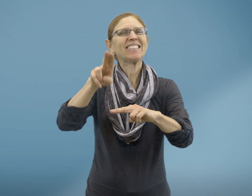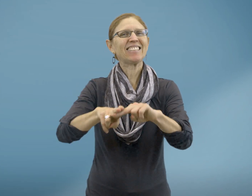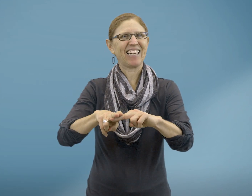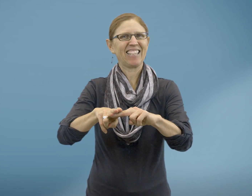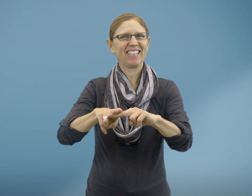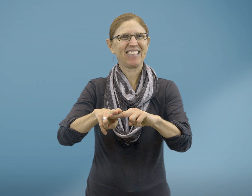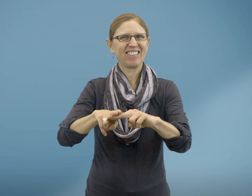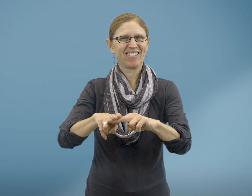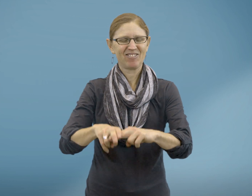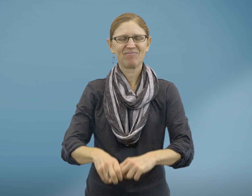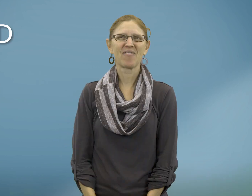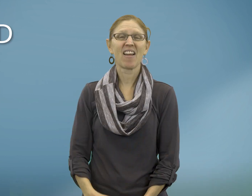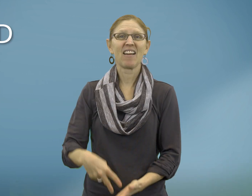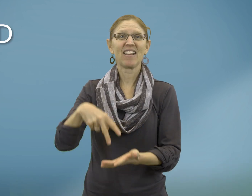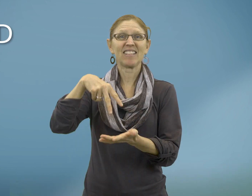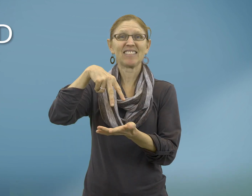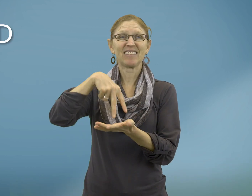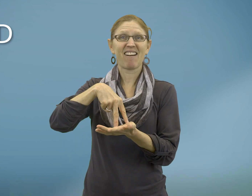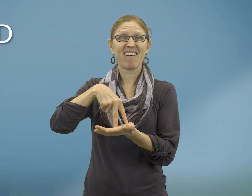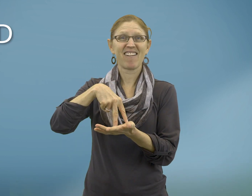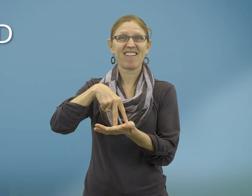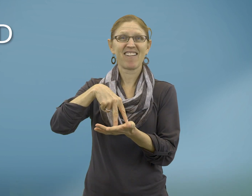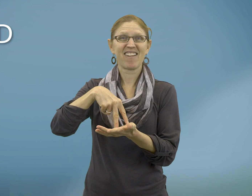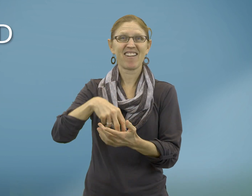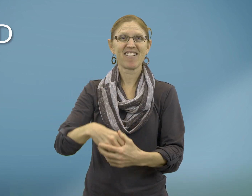Sit Stand